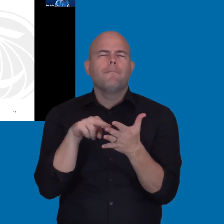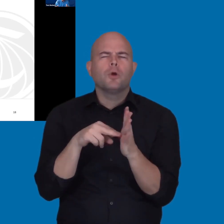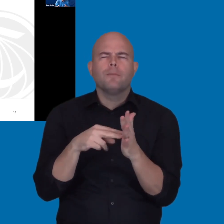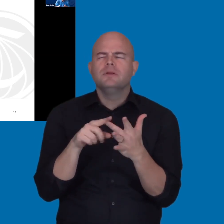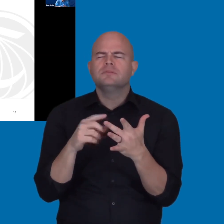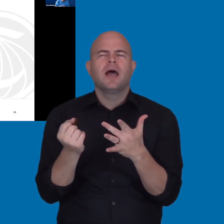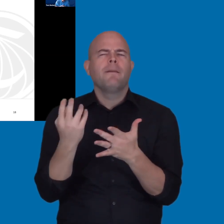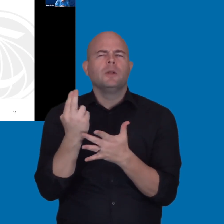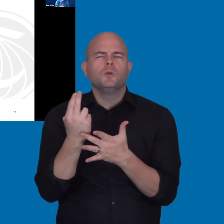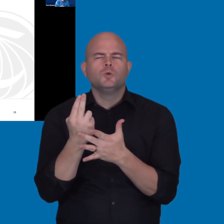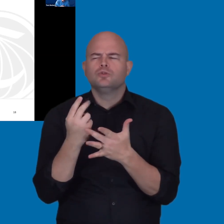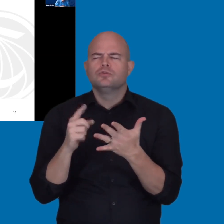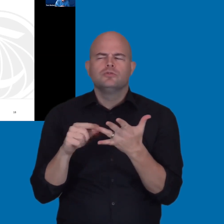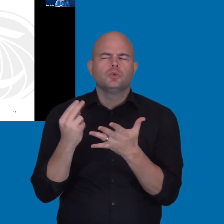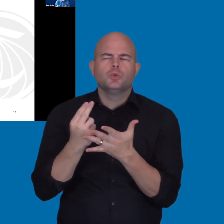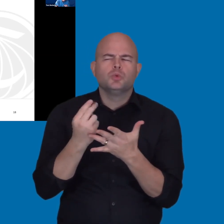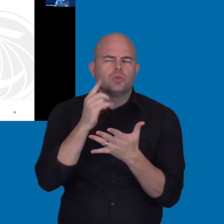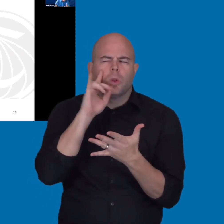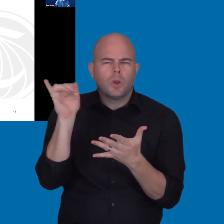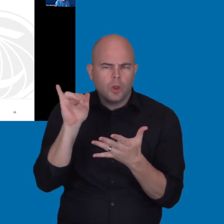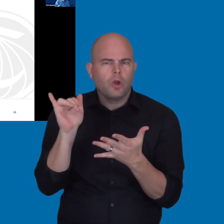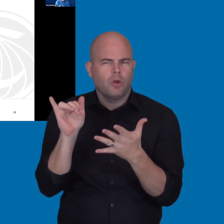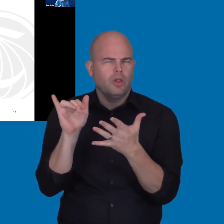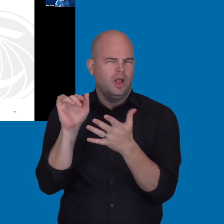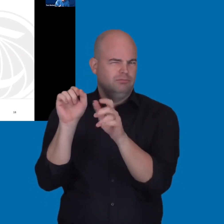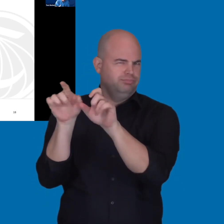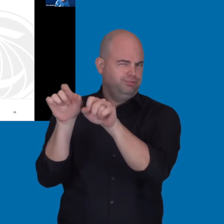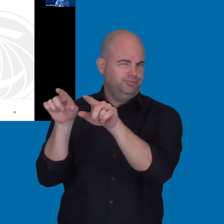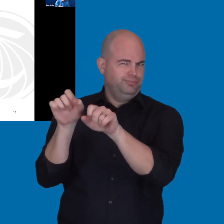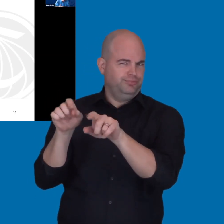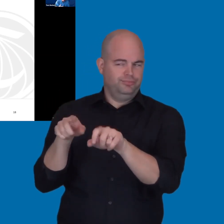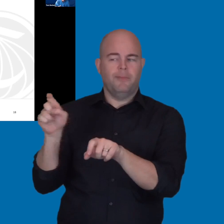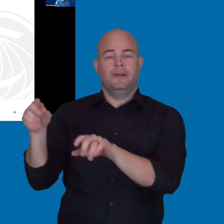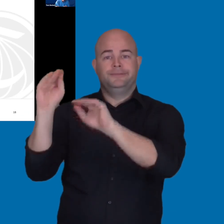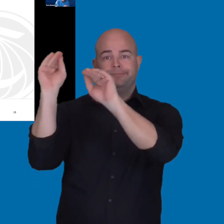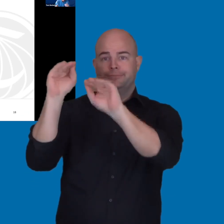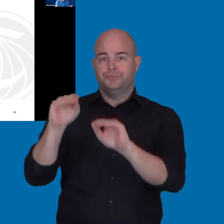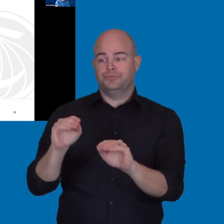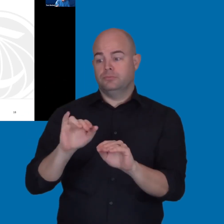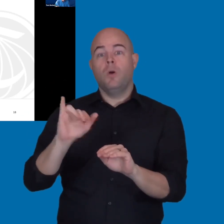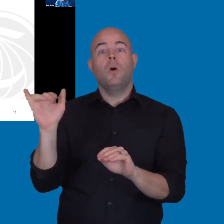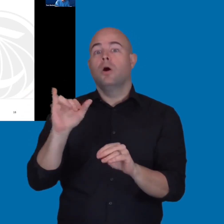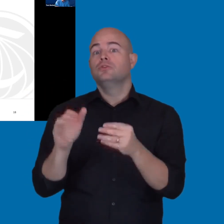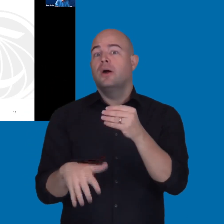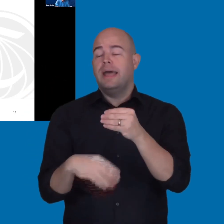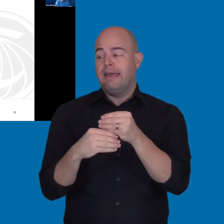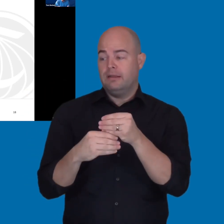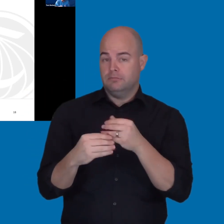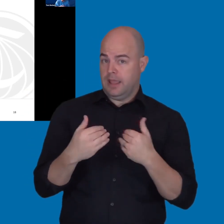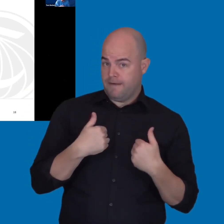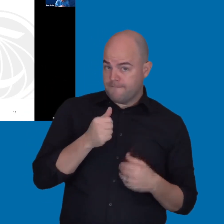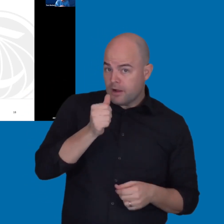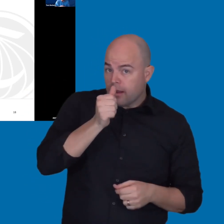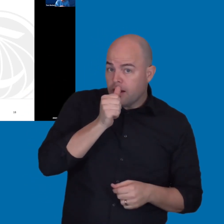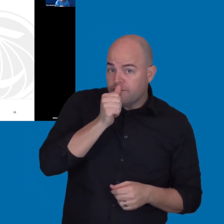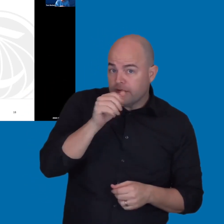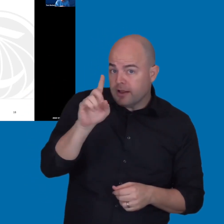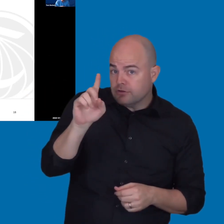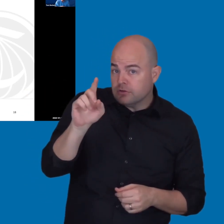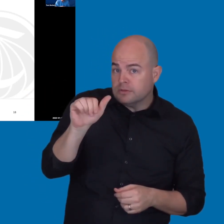How's it going to be used? And then it would add some of those other things such as are there confidential data that is stored or transmitted?